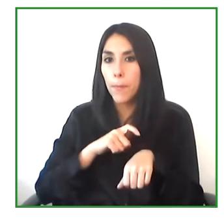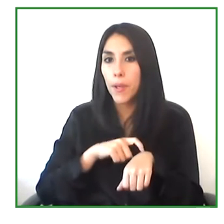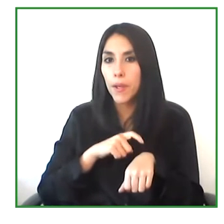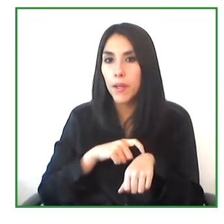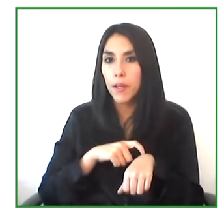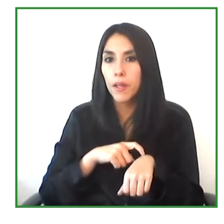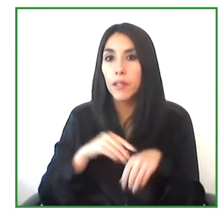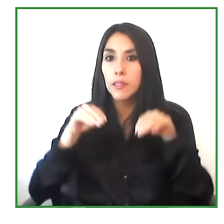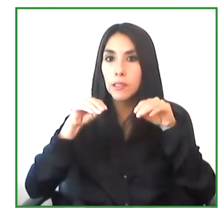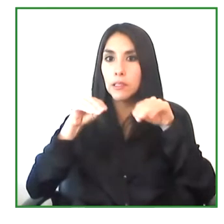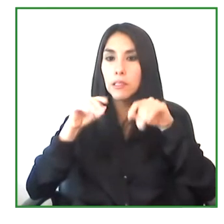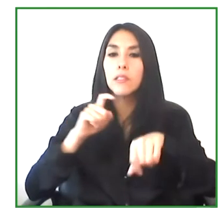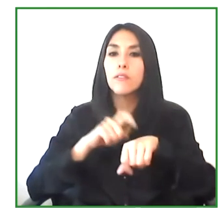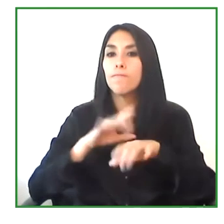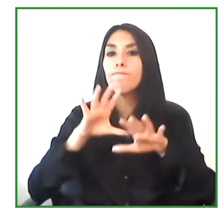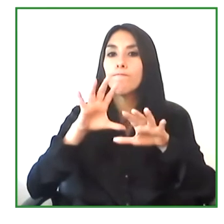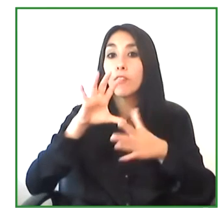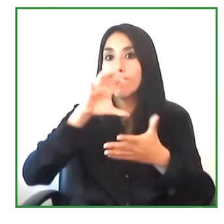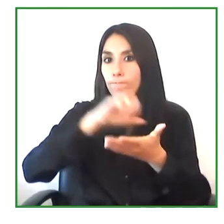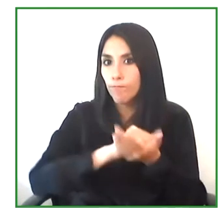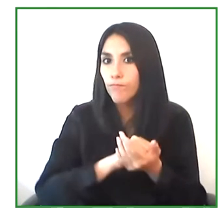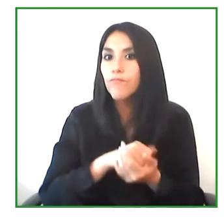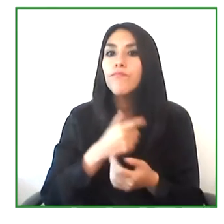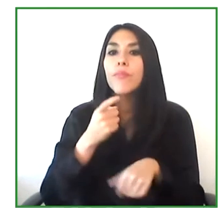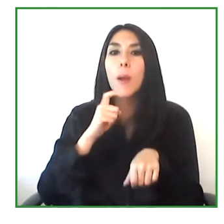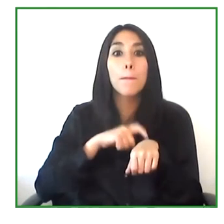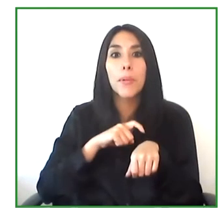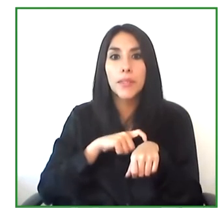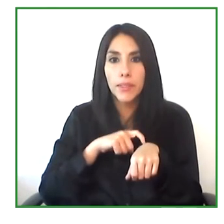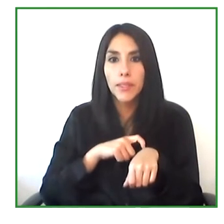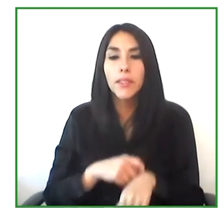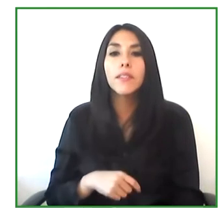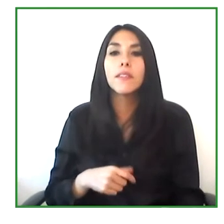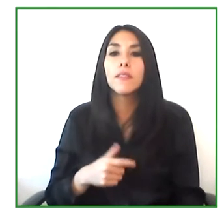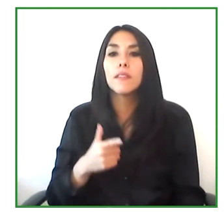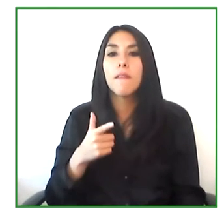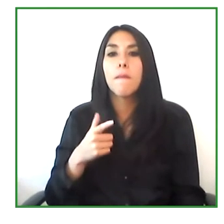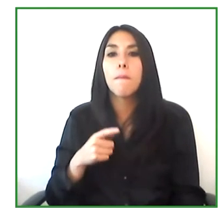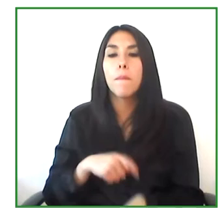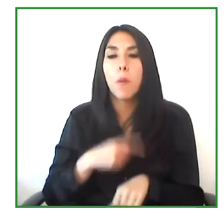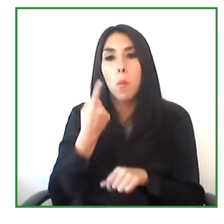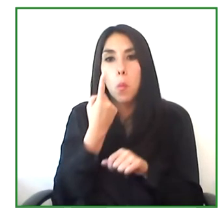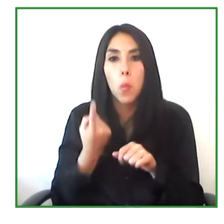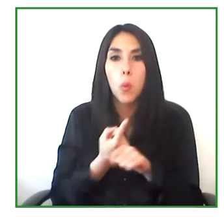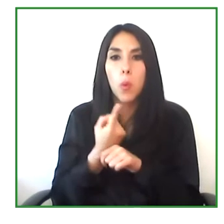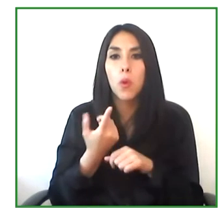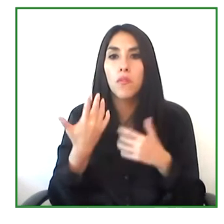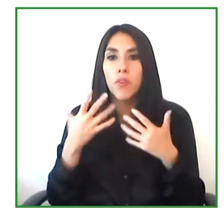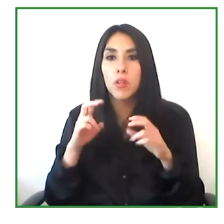shows that they have decided to get even more time so they can continue to investigate, continue